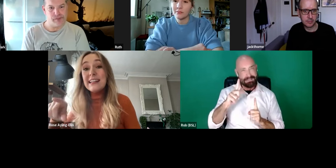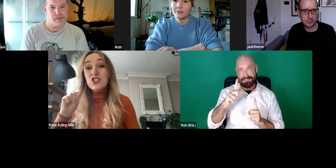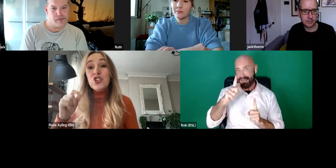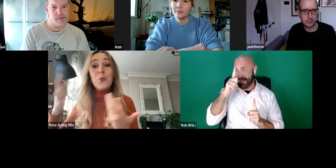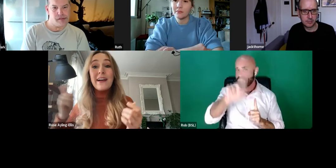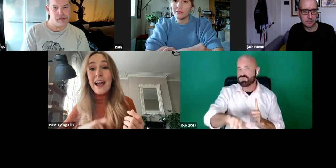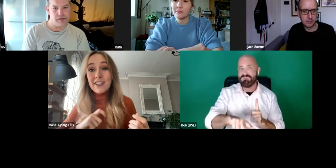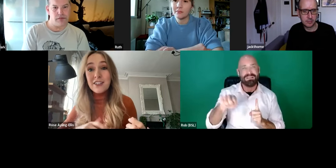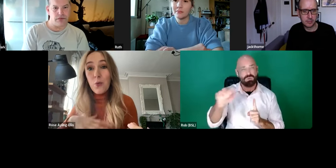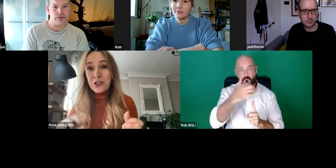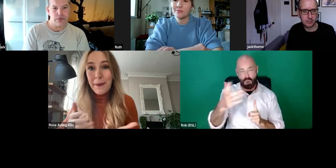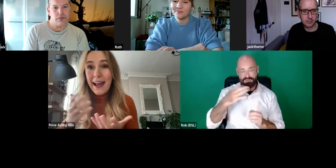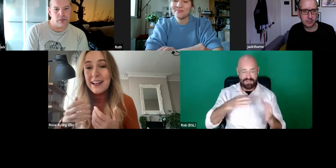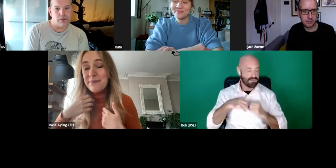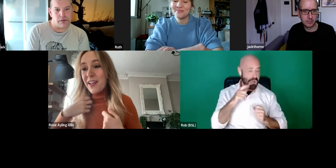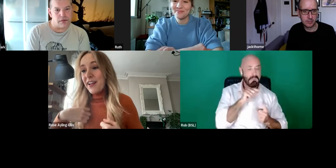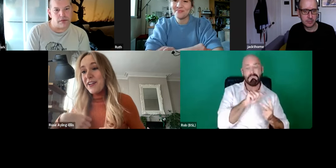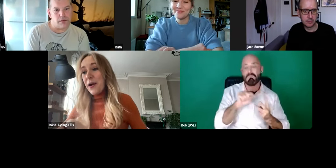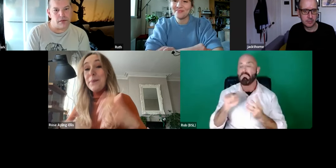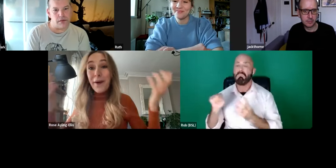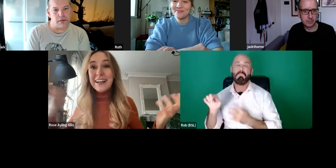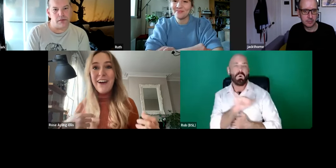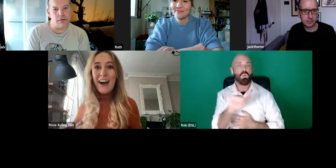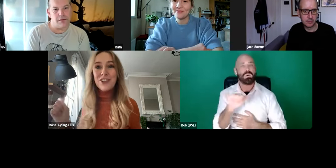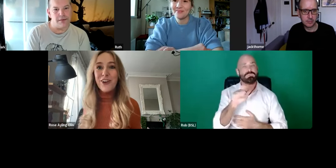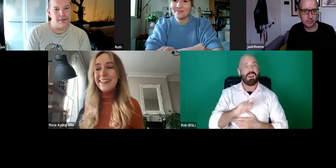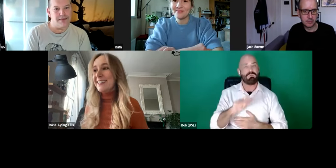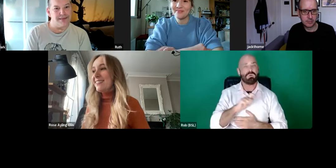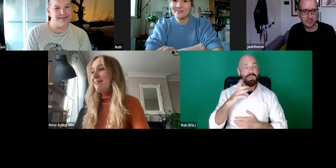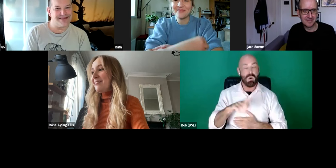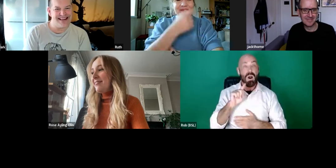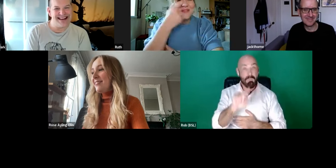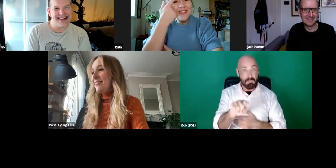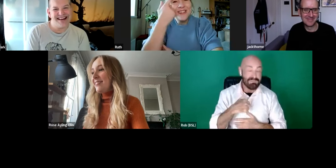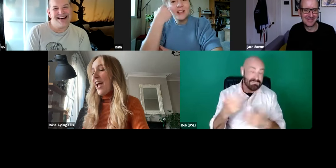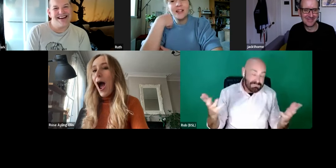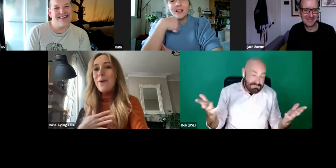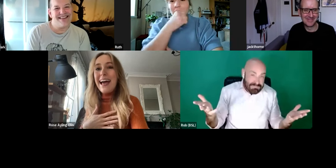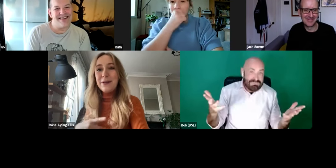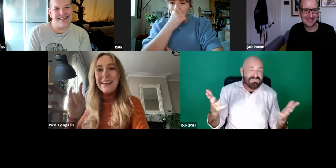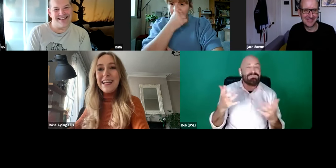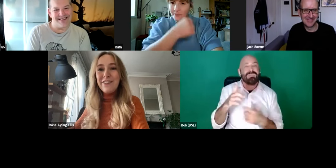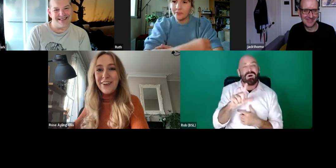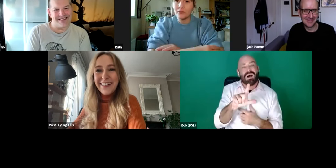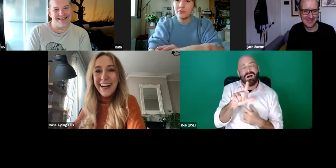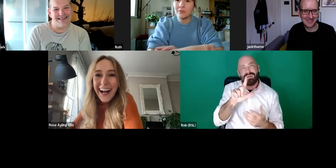that they can choose what character they want to play. But if I had a choice, I'd like to